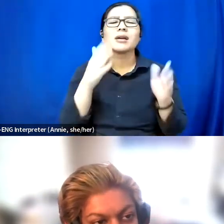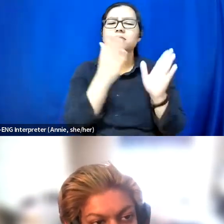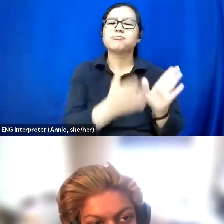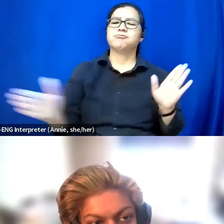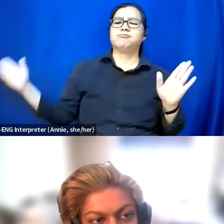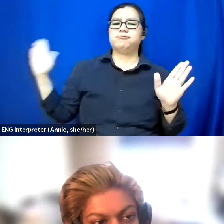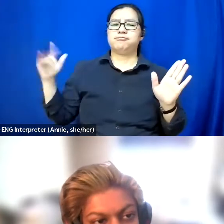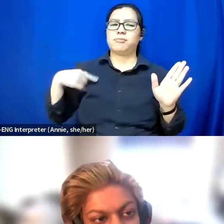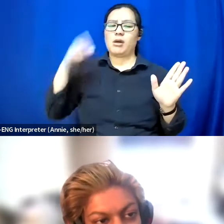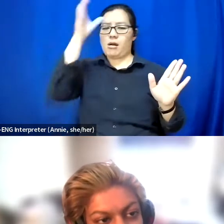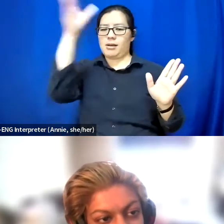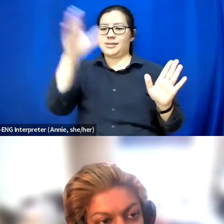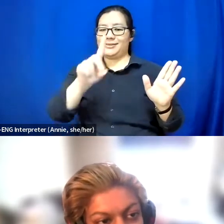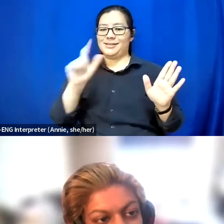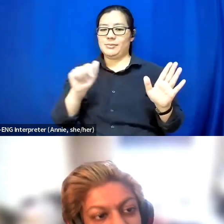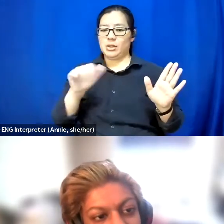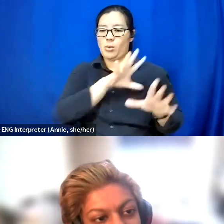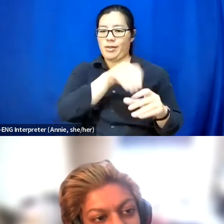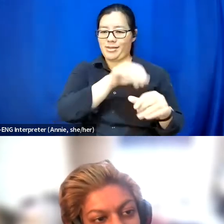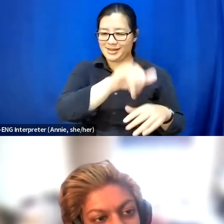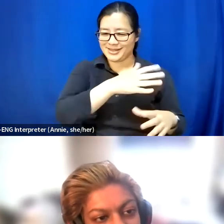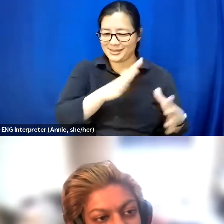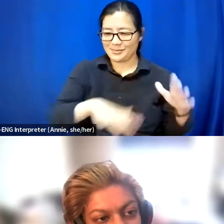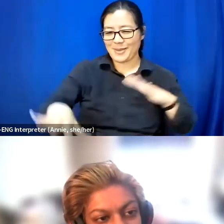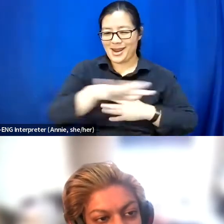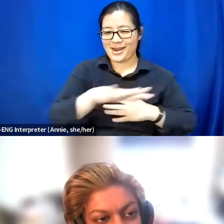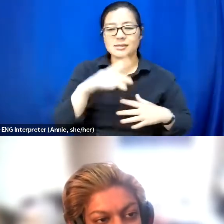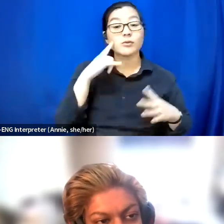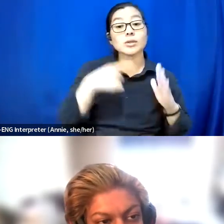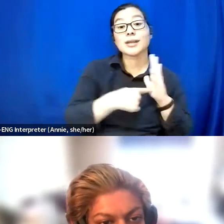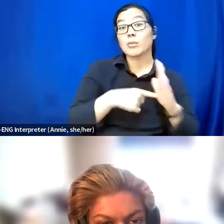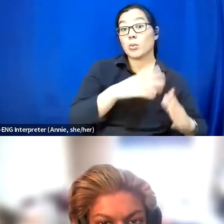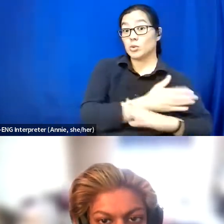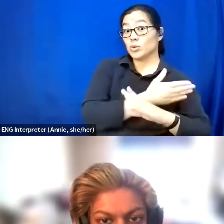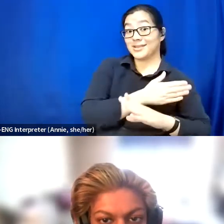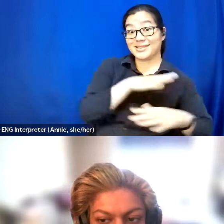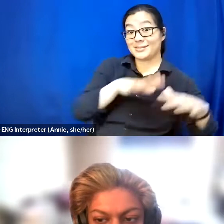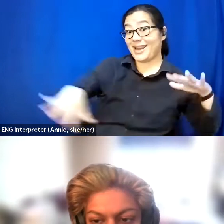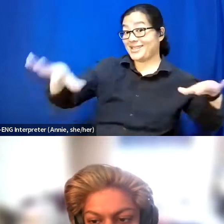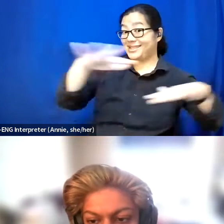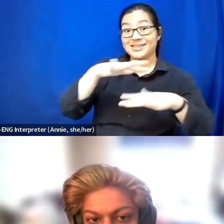Because so often within the music space things aren't accessible like you get to a venue